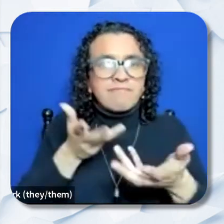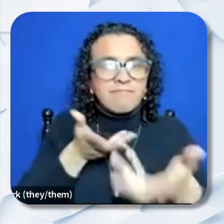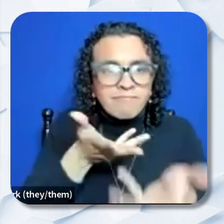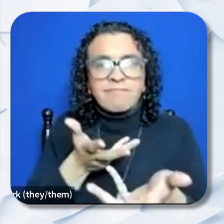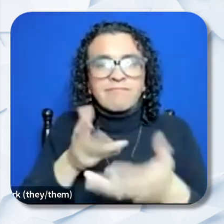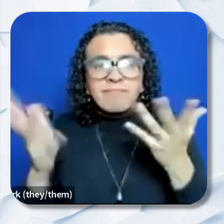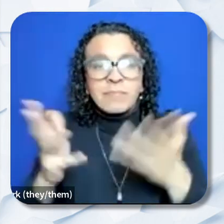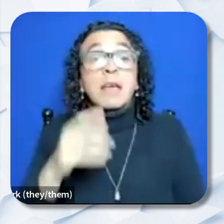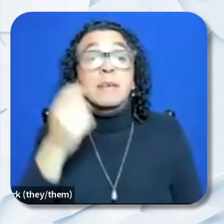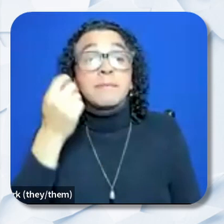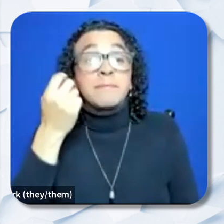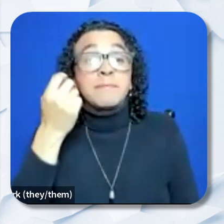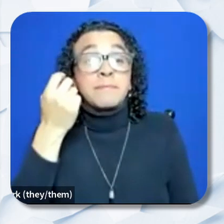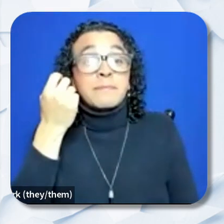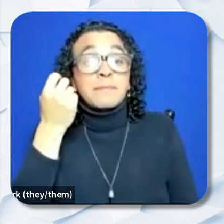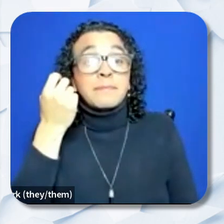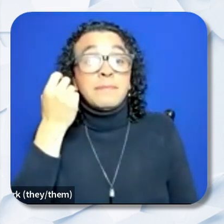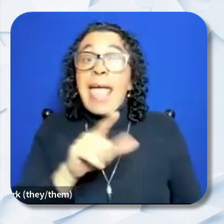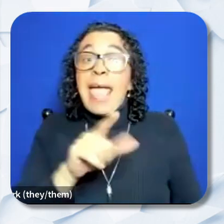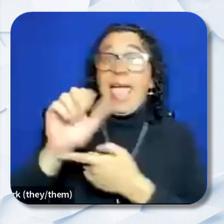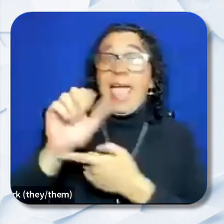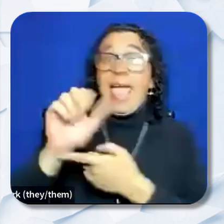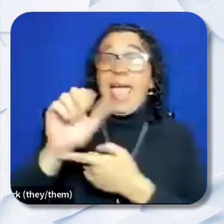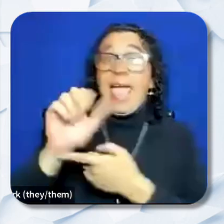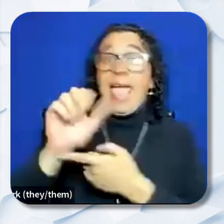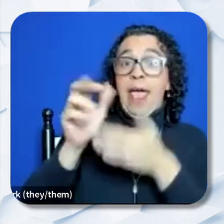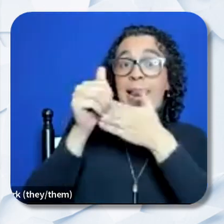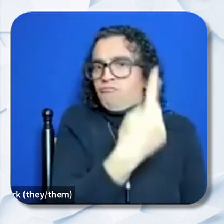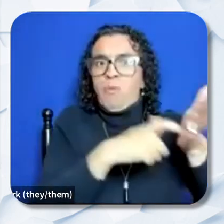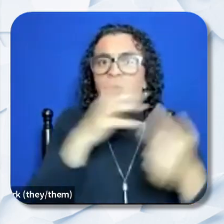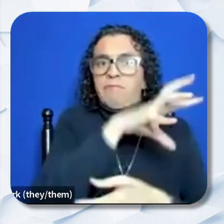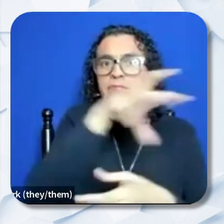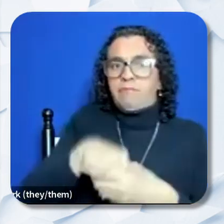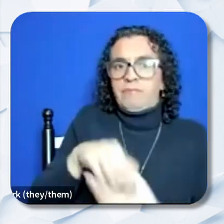is required to partner with a family empowerment center. If you are not applying for the ADR lead,